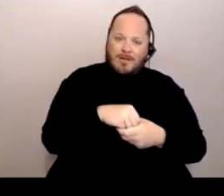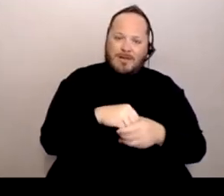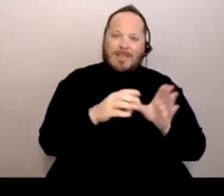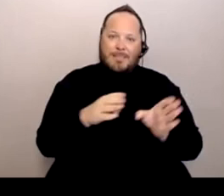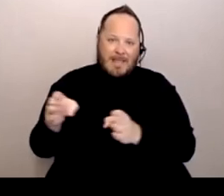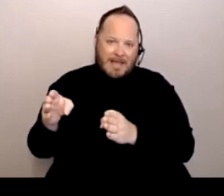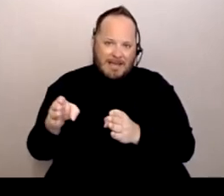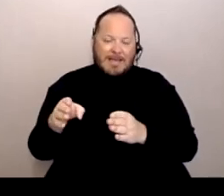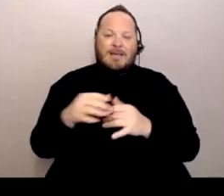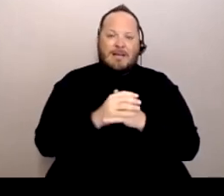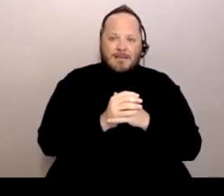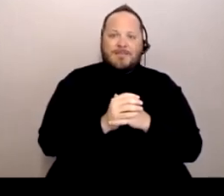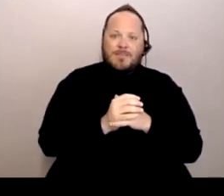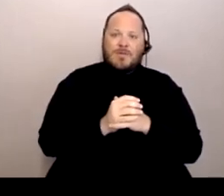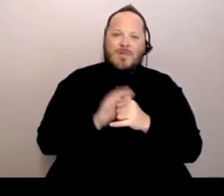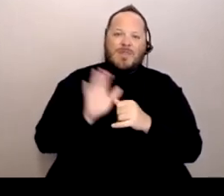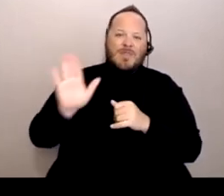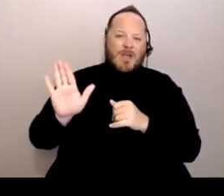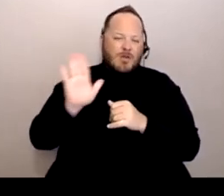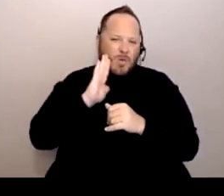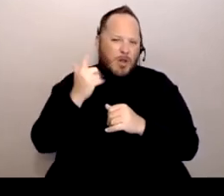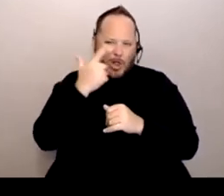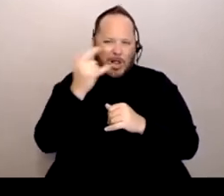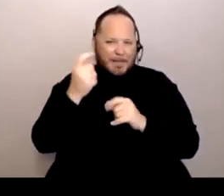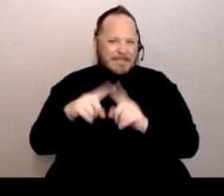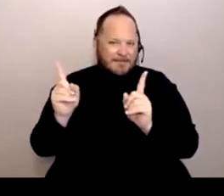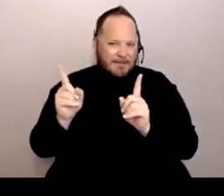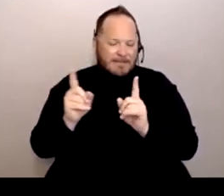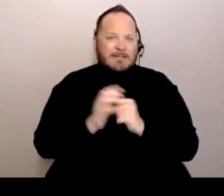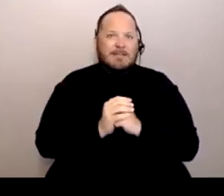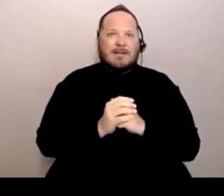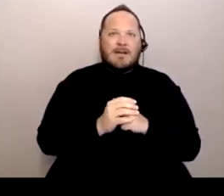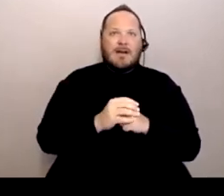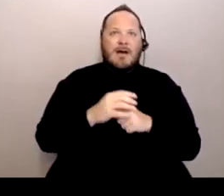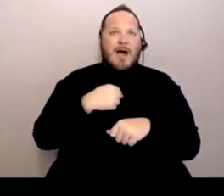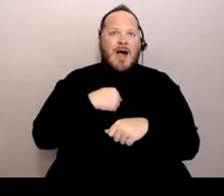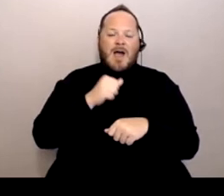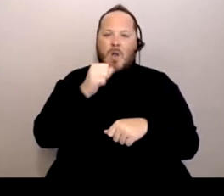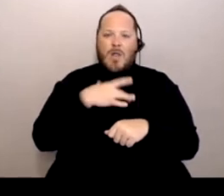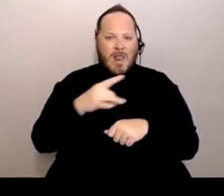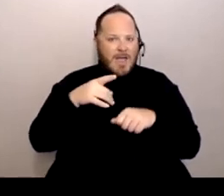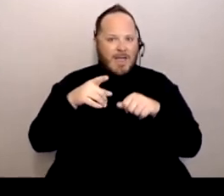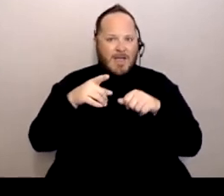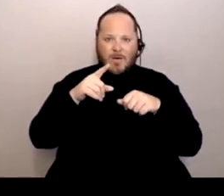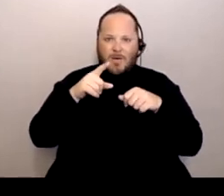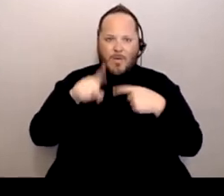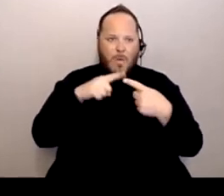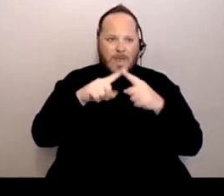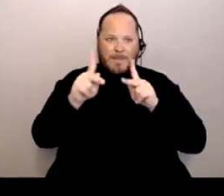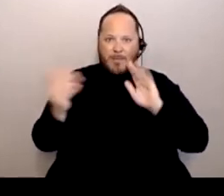So theirs will definitely be a little bit different. And I don't like when people compare the two because we're completely different.